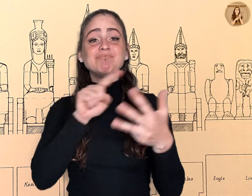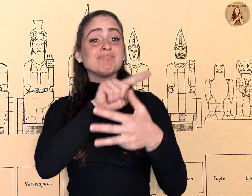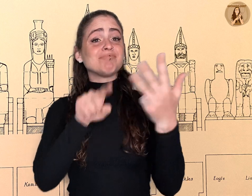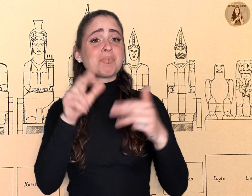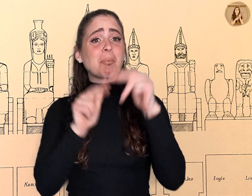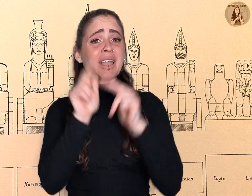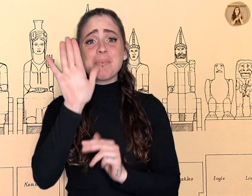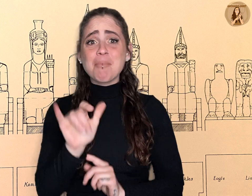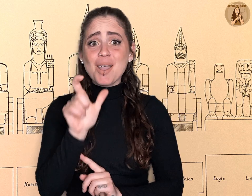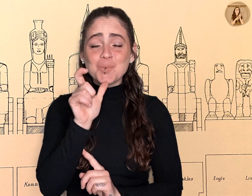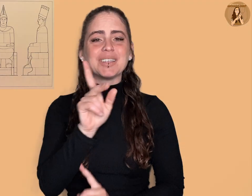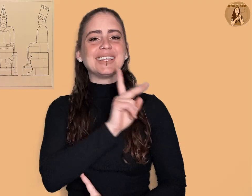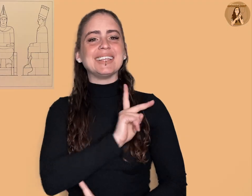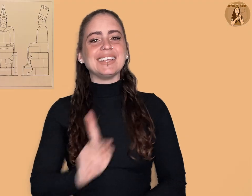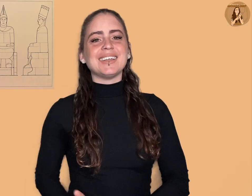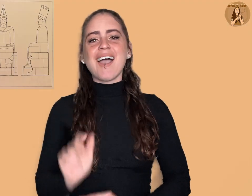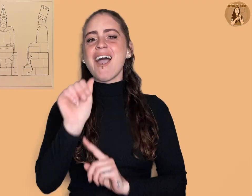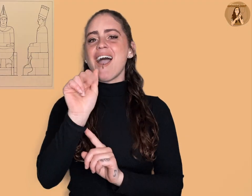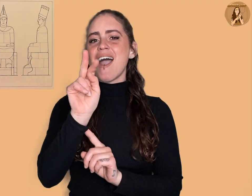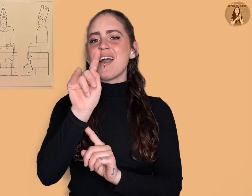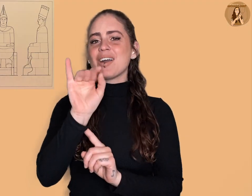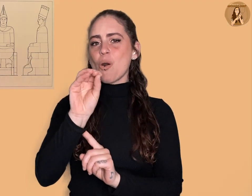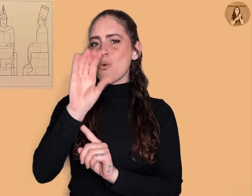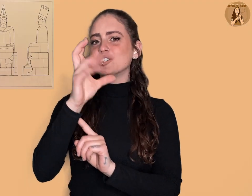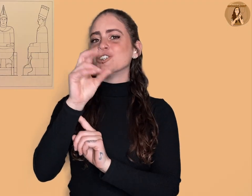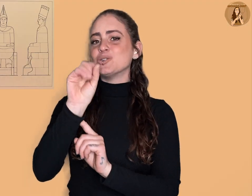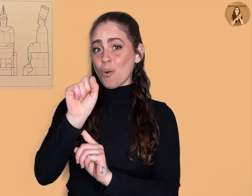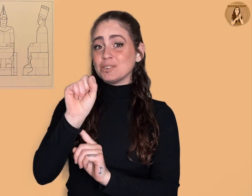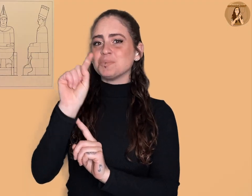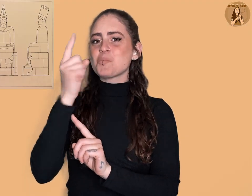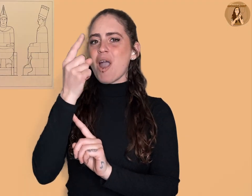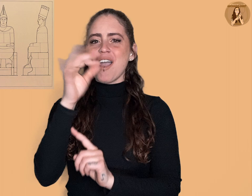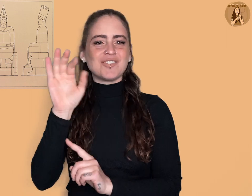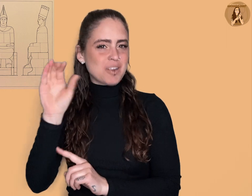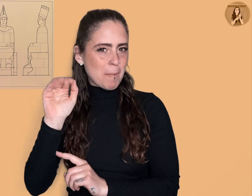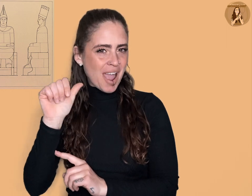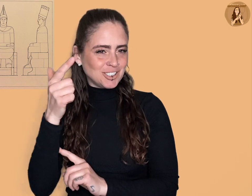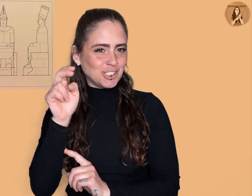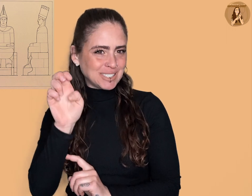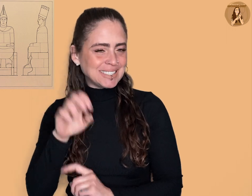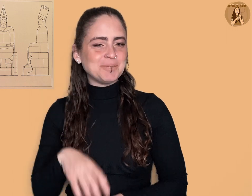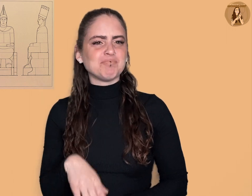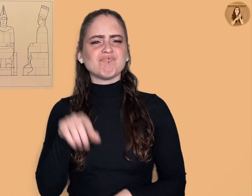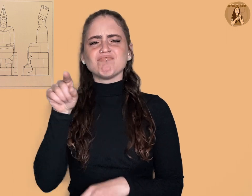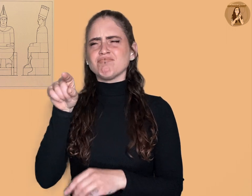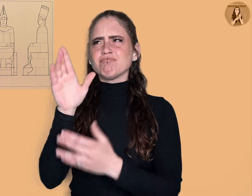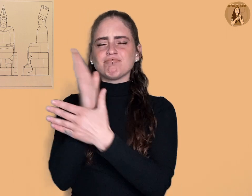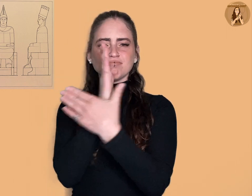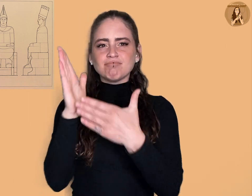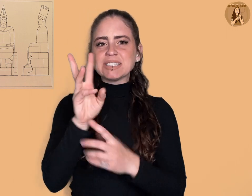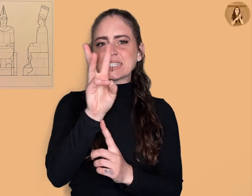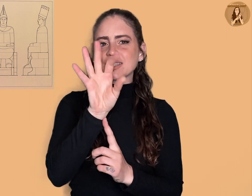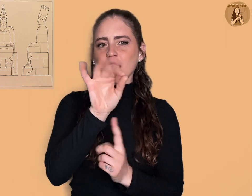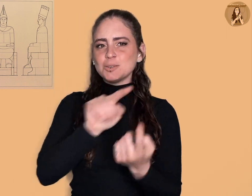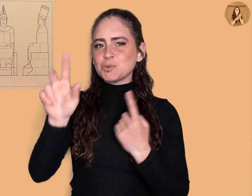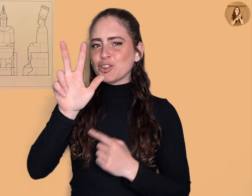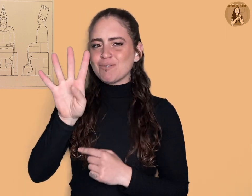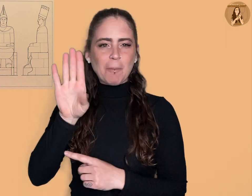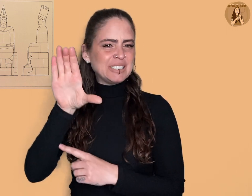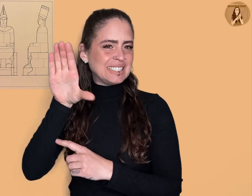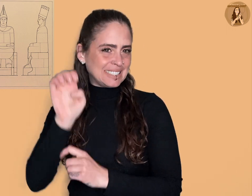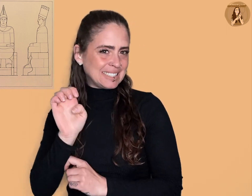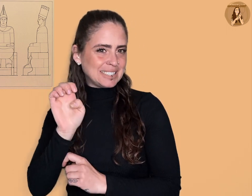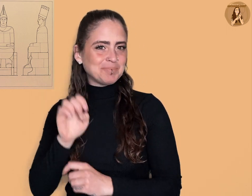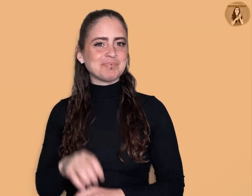constructed by King Antiochus I of Commagene (69 - 34 B.C.E.).